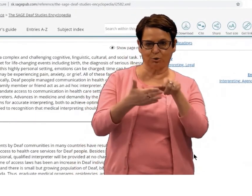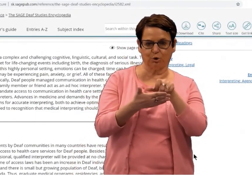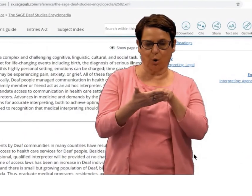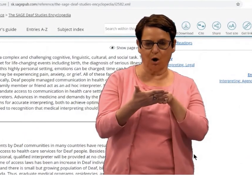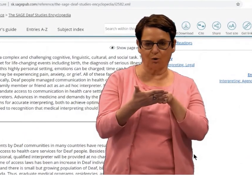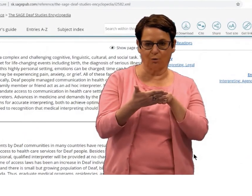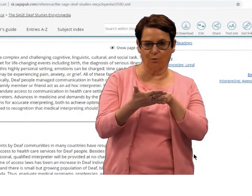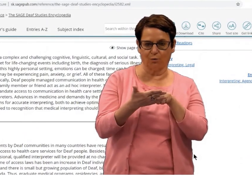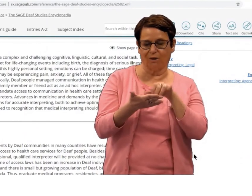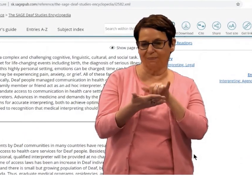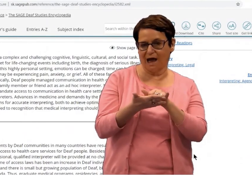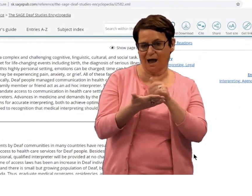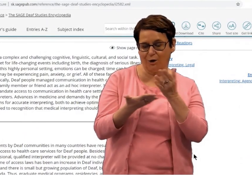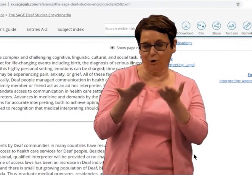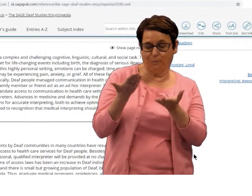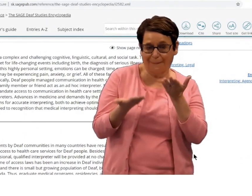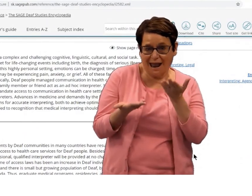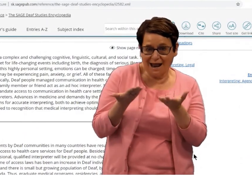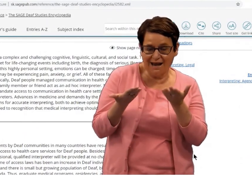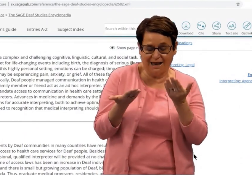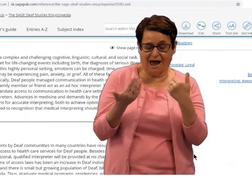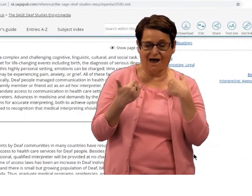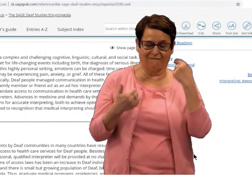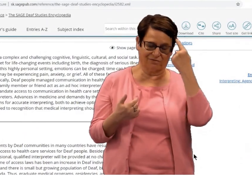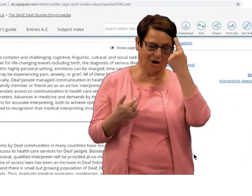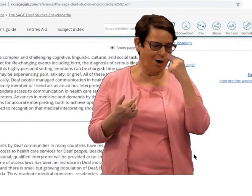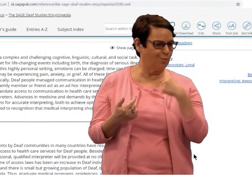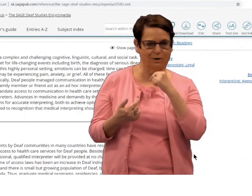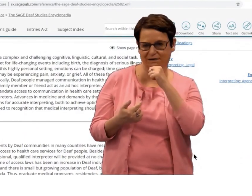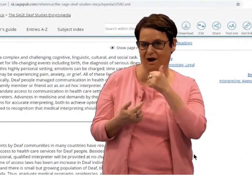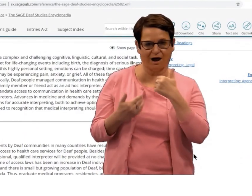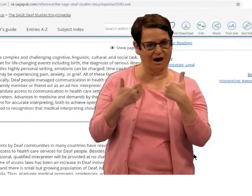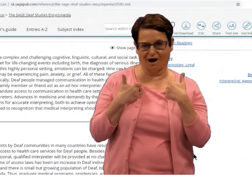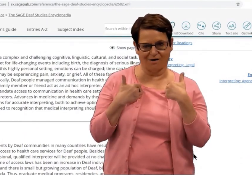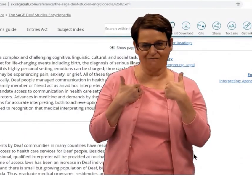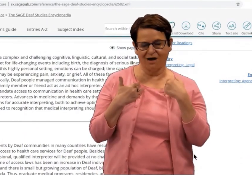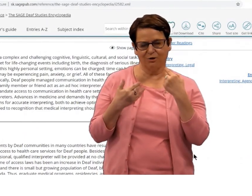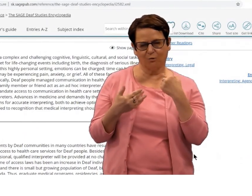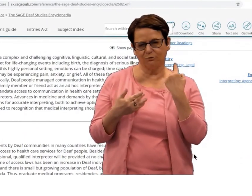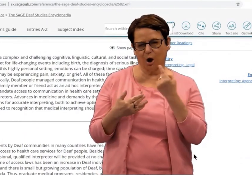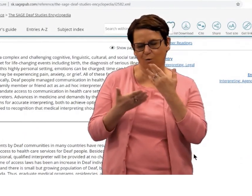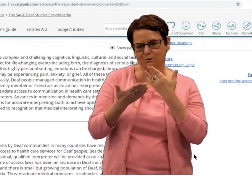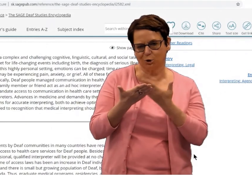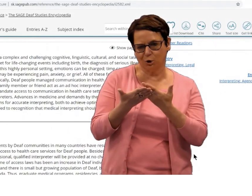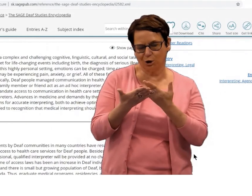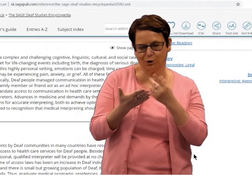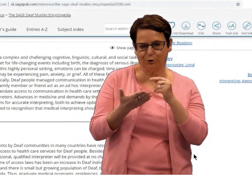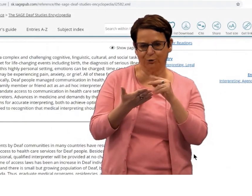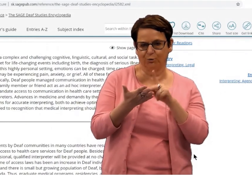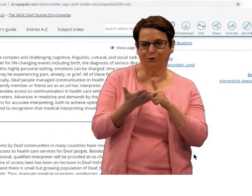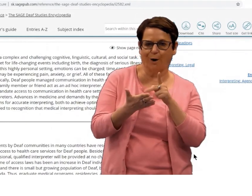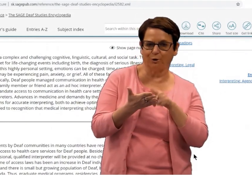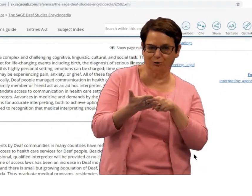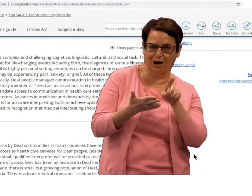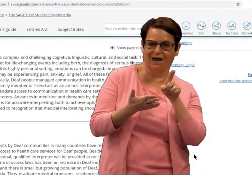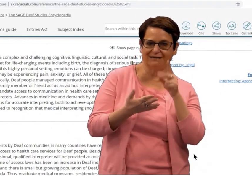And now, you have access to that article that you may have thought we didn't have.